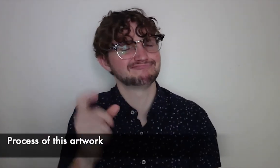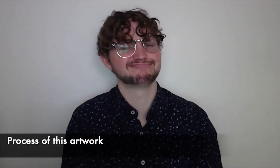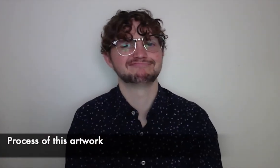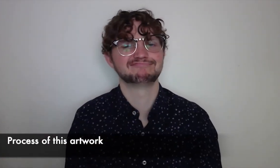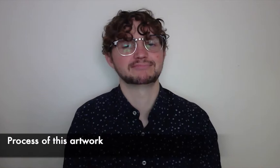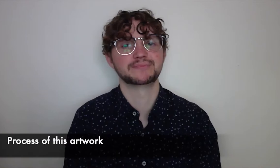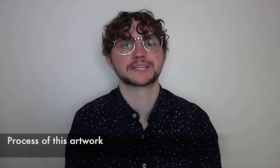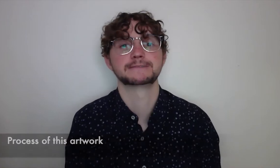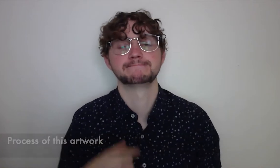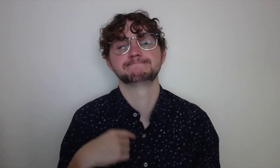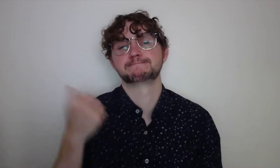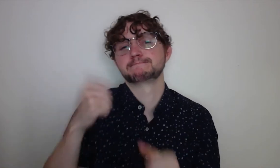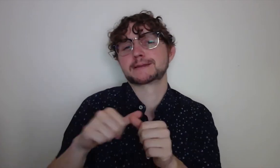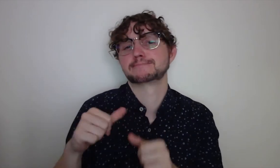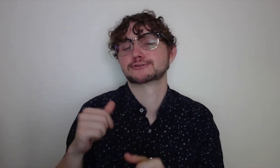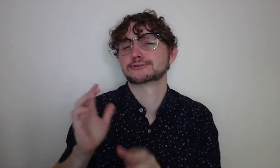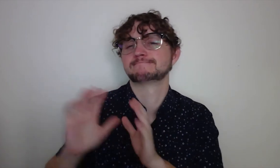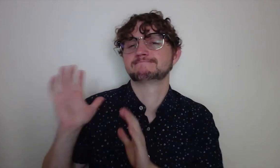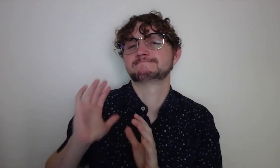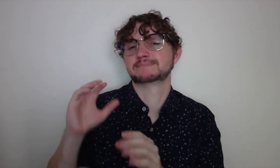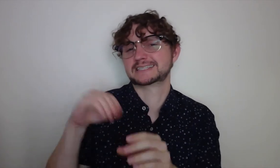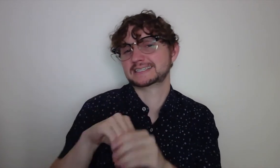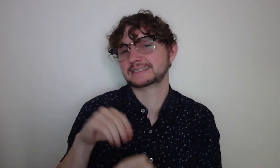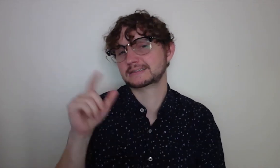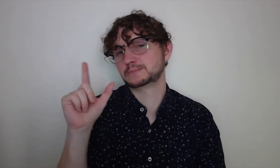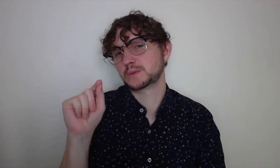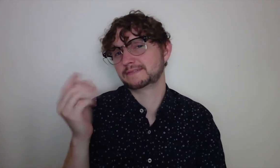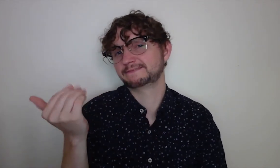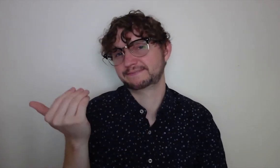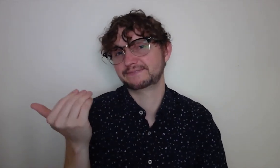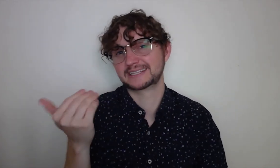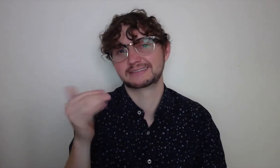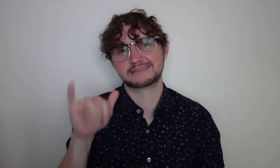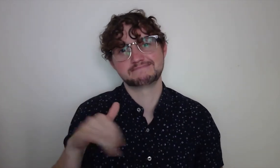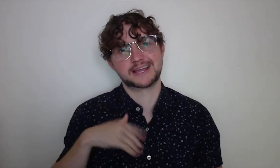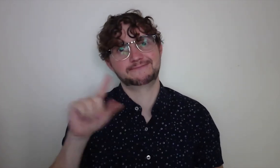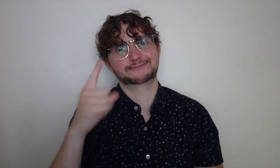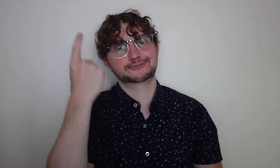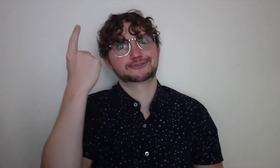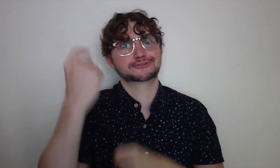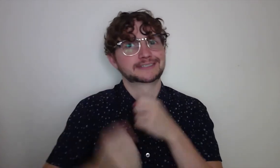I would like to discuss my process in capturing this image,